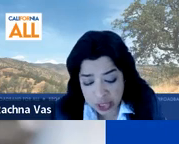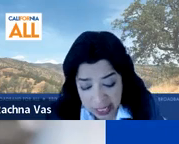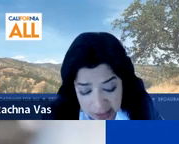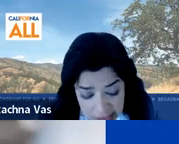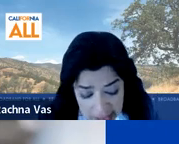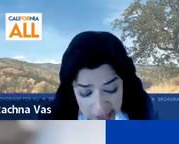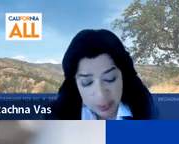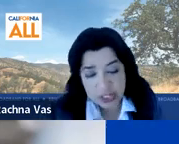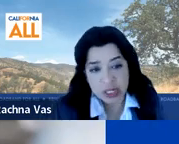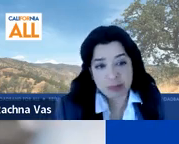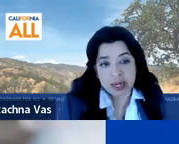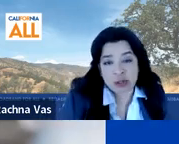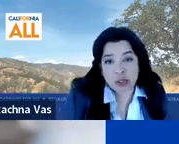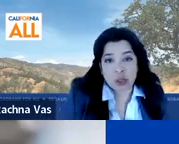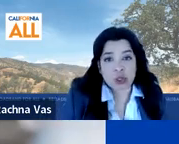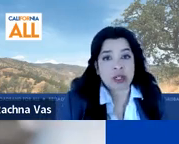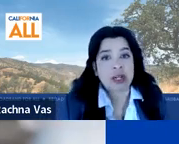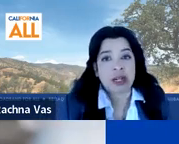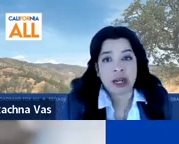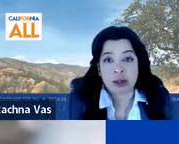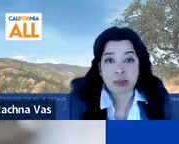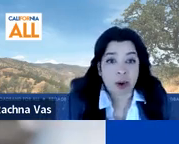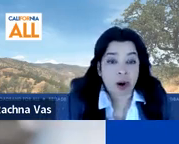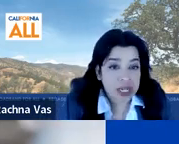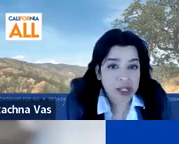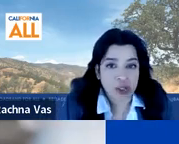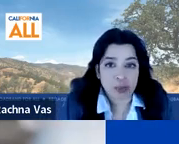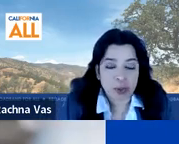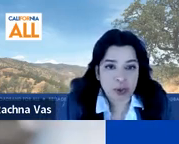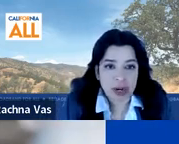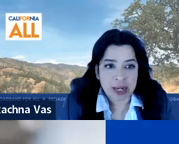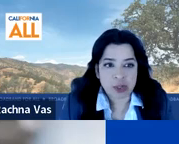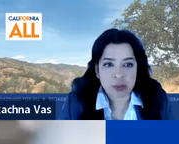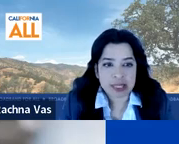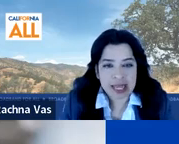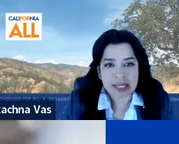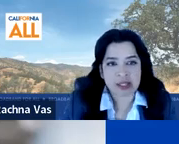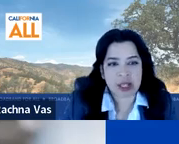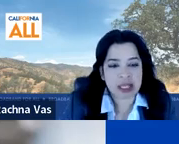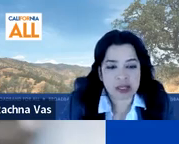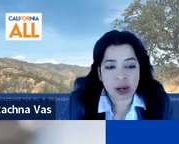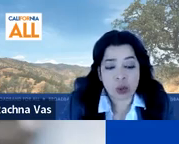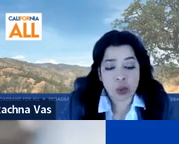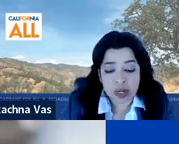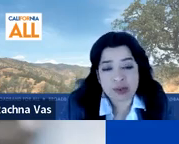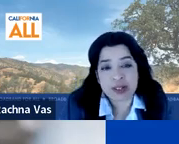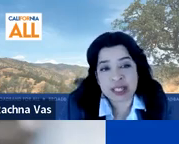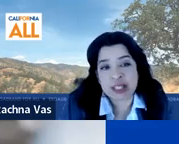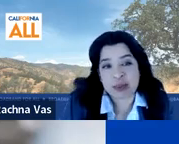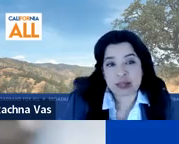in the chat information about your projects, your programs, your plans. It's a wonderful thing to